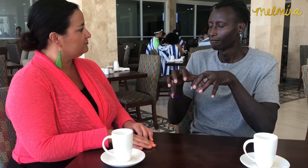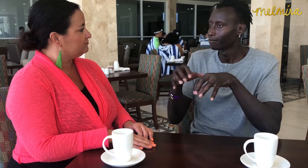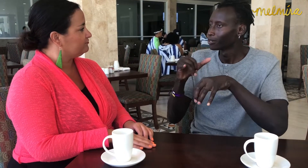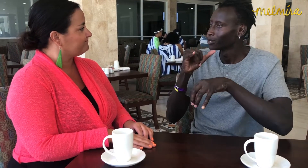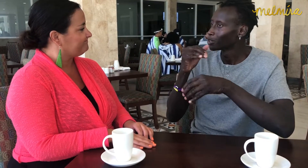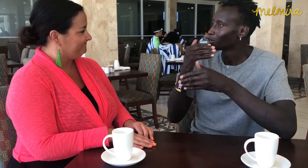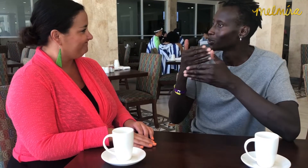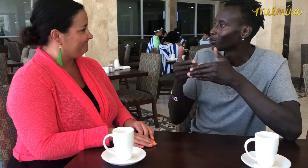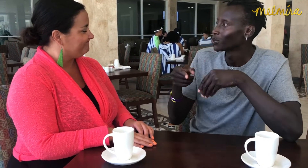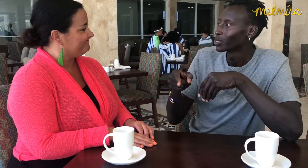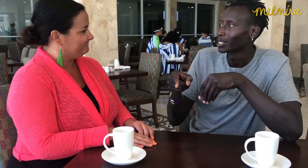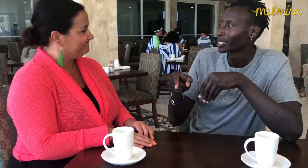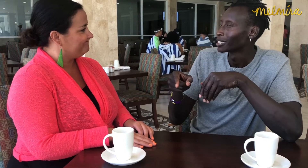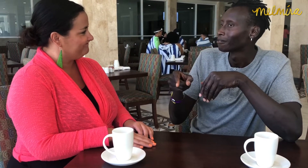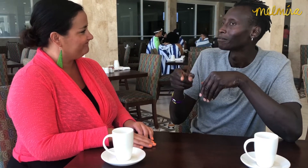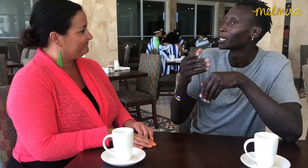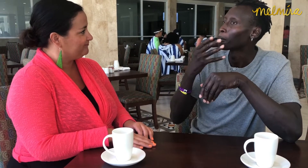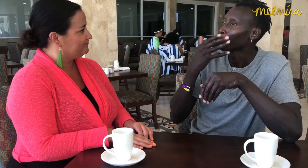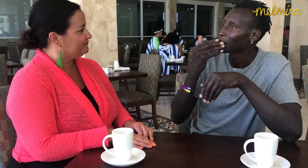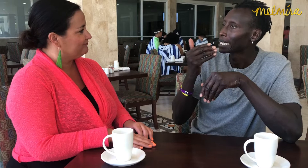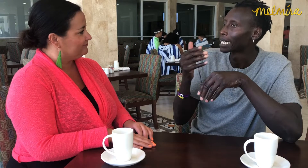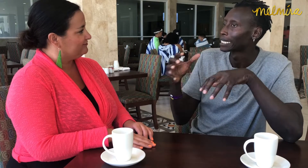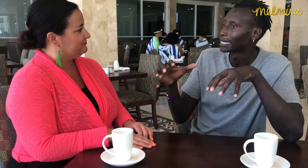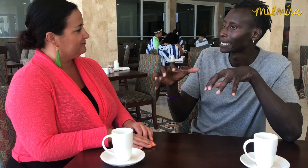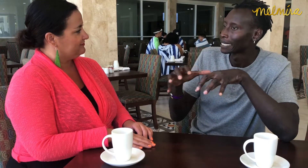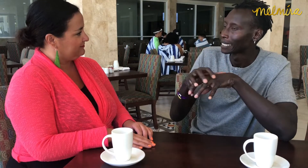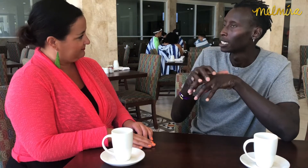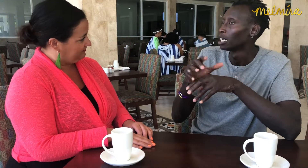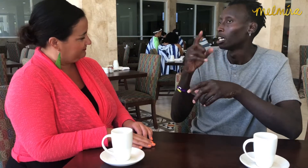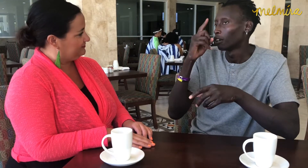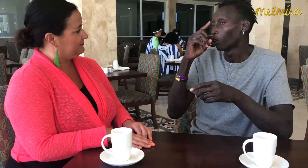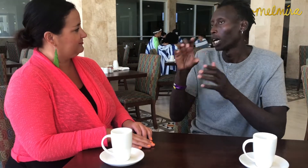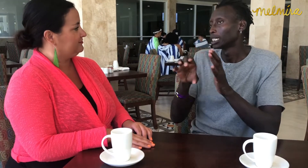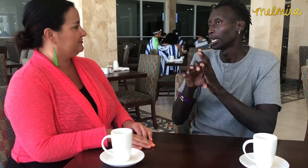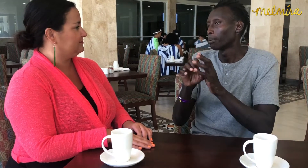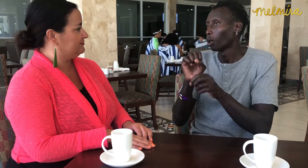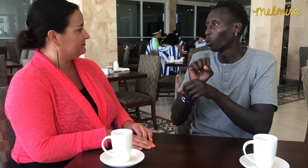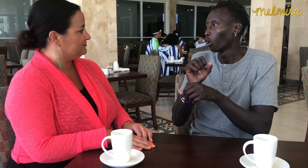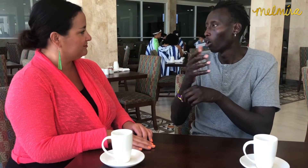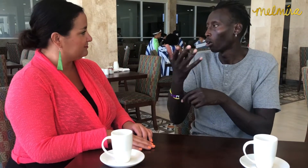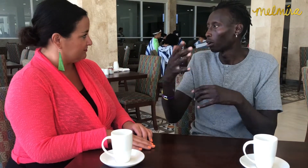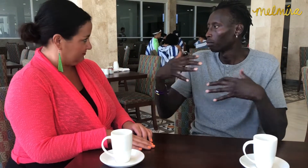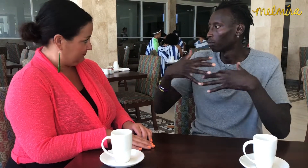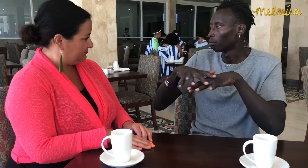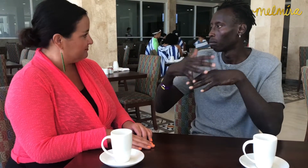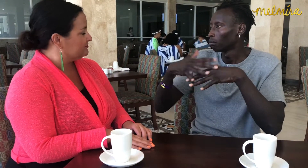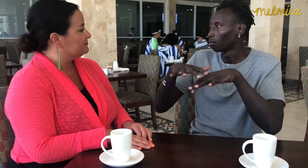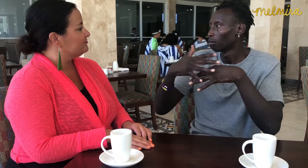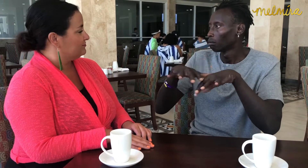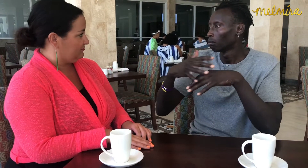don't turn out so well. For example; when we work with each other,